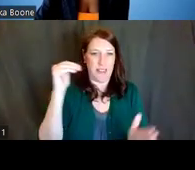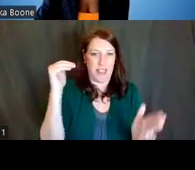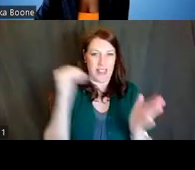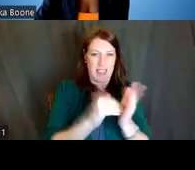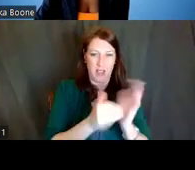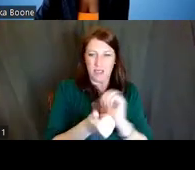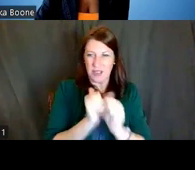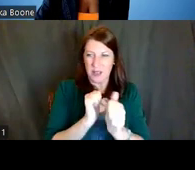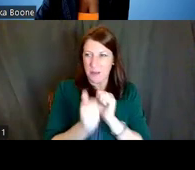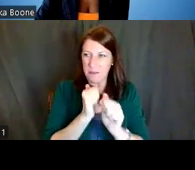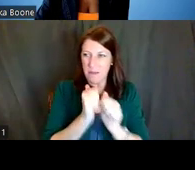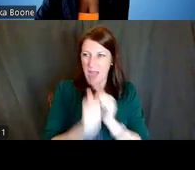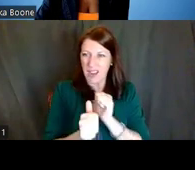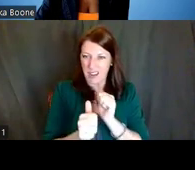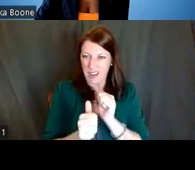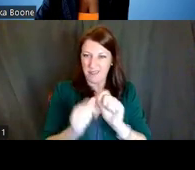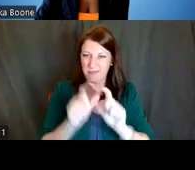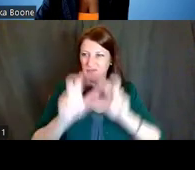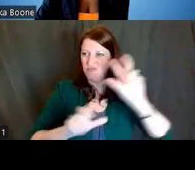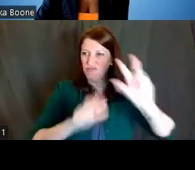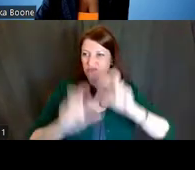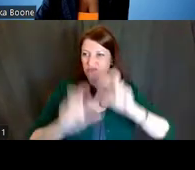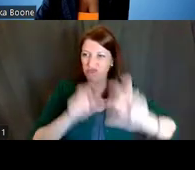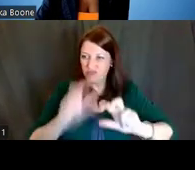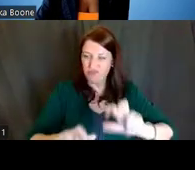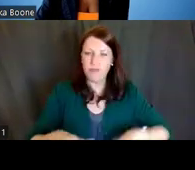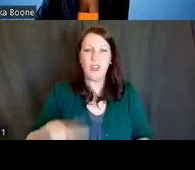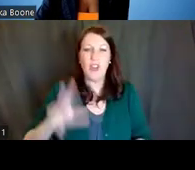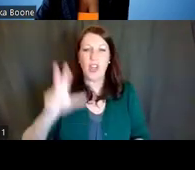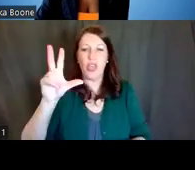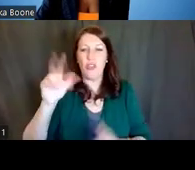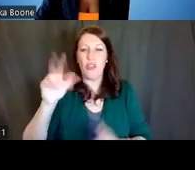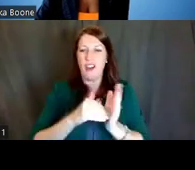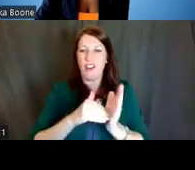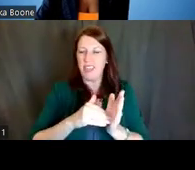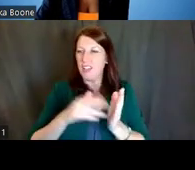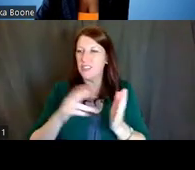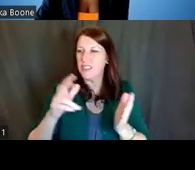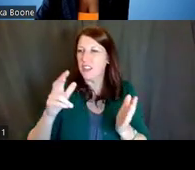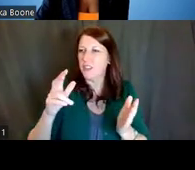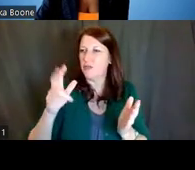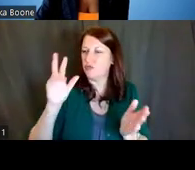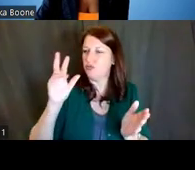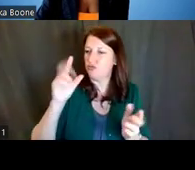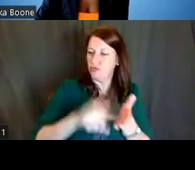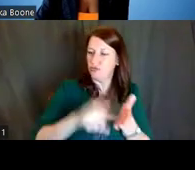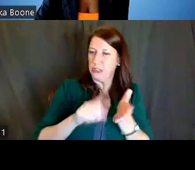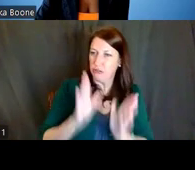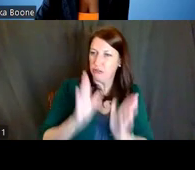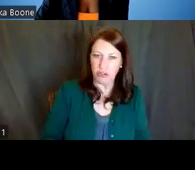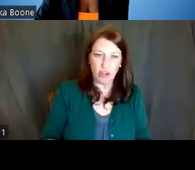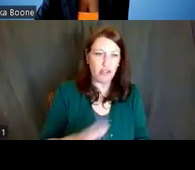to more than 300,000 researchers at more than 2500 institutions in every state.